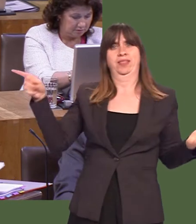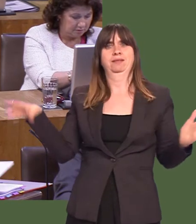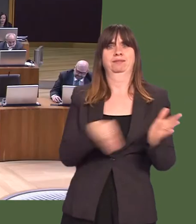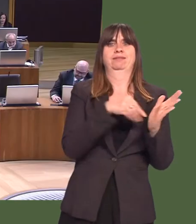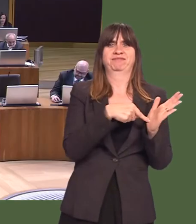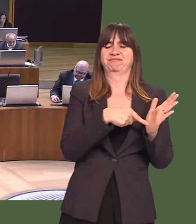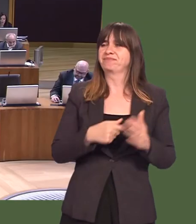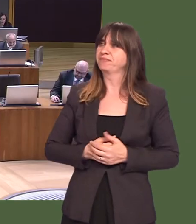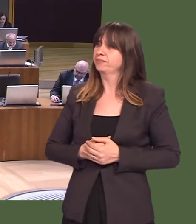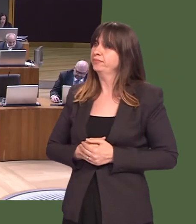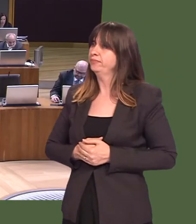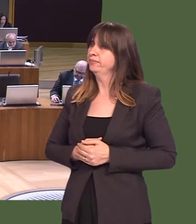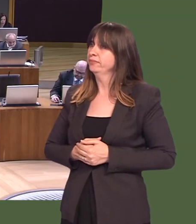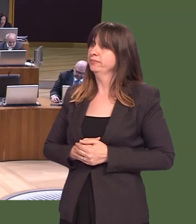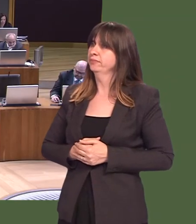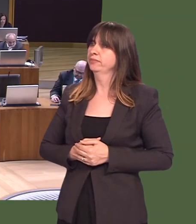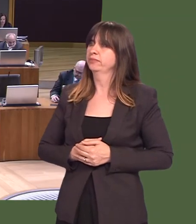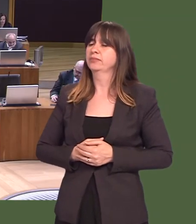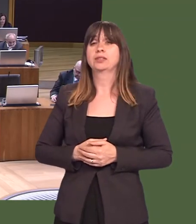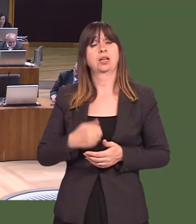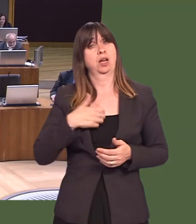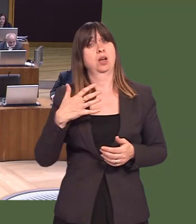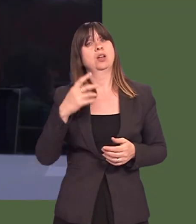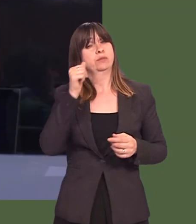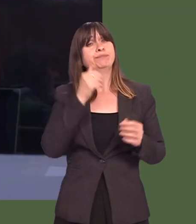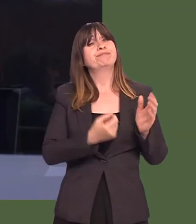Steffan Lewis: On several occasions, Iíve implored the Government to intervene further